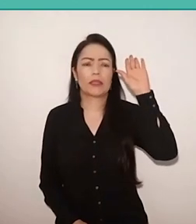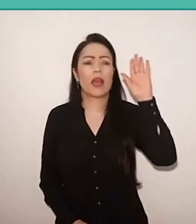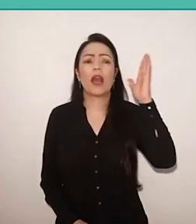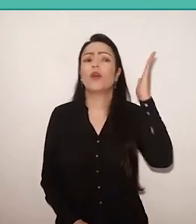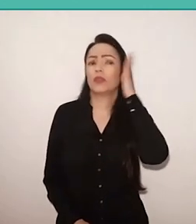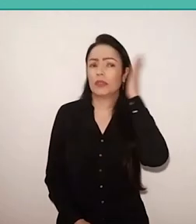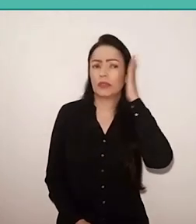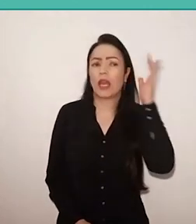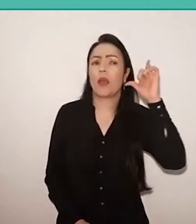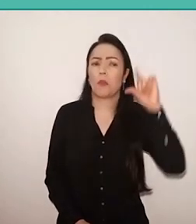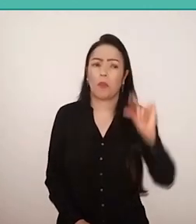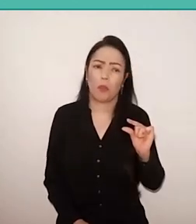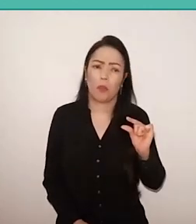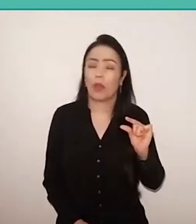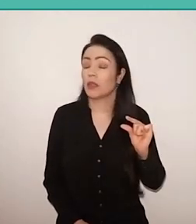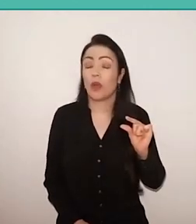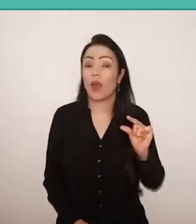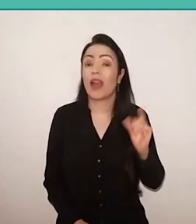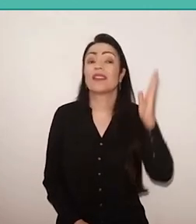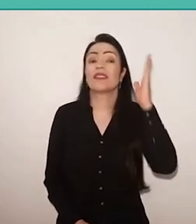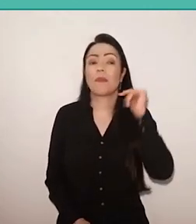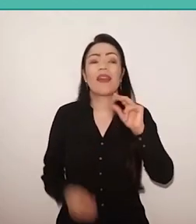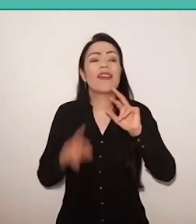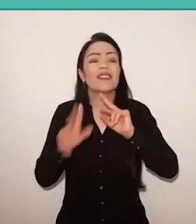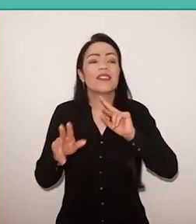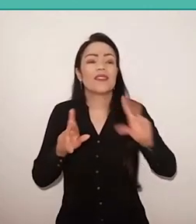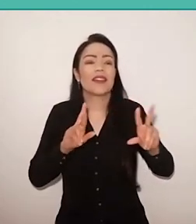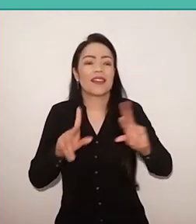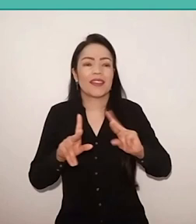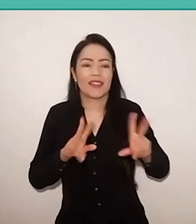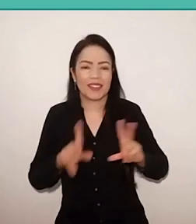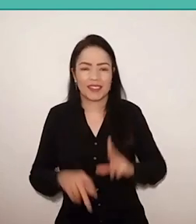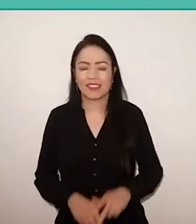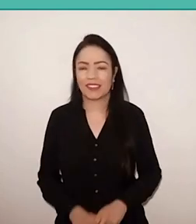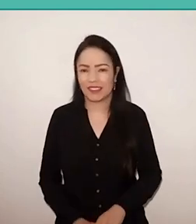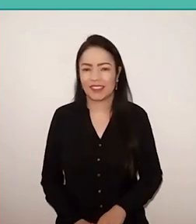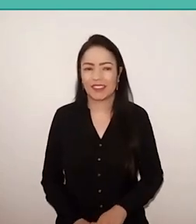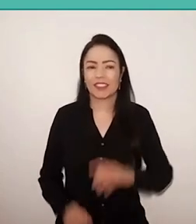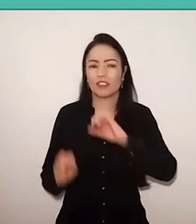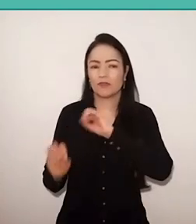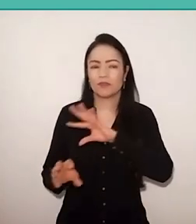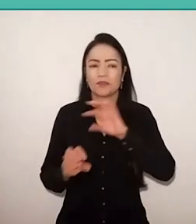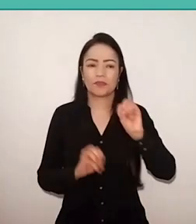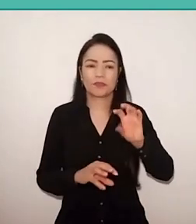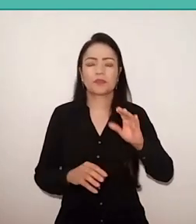And that's why, for example, he starts… in “Educação como Prática para a Liberdade”, in the end,